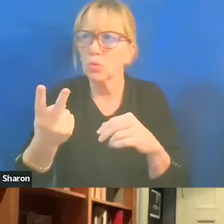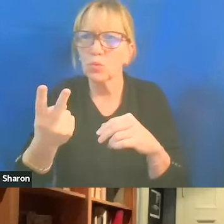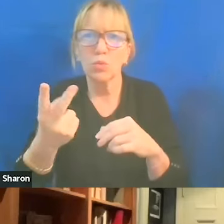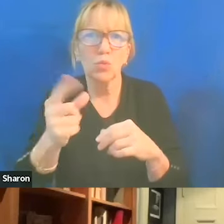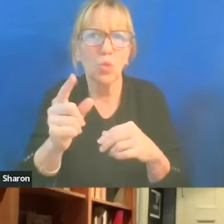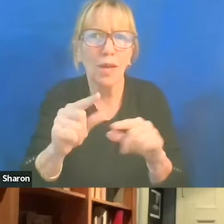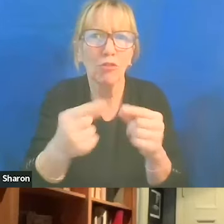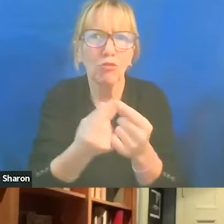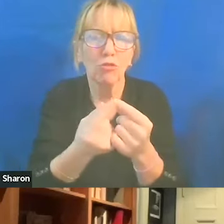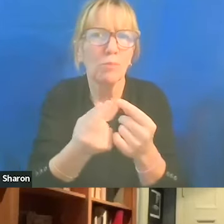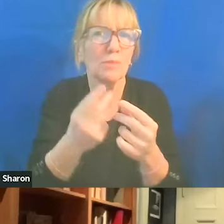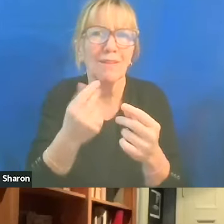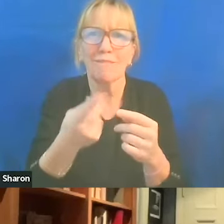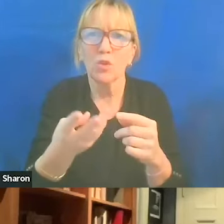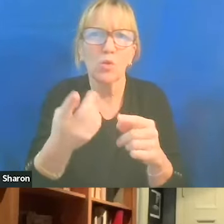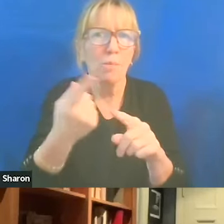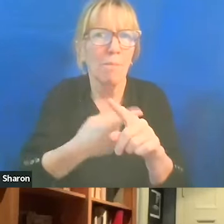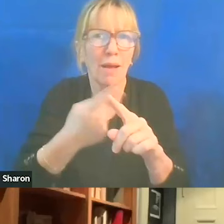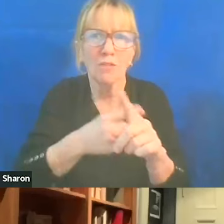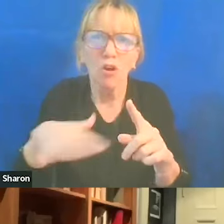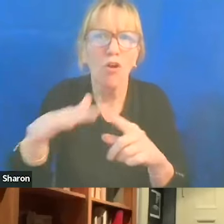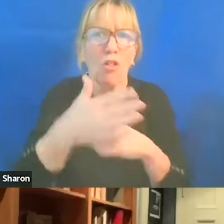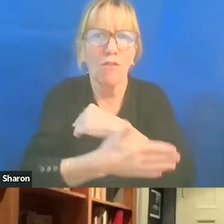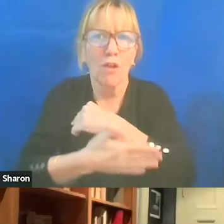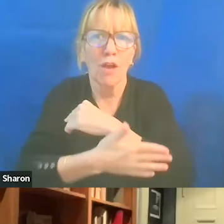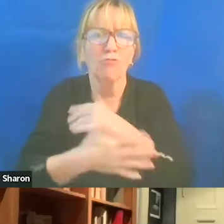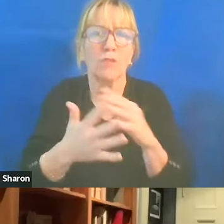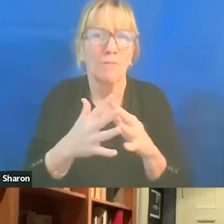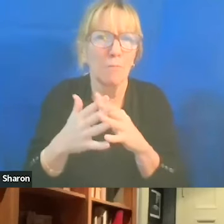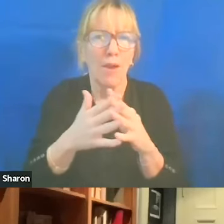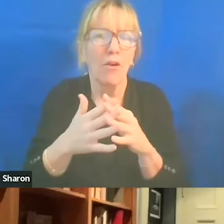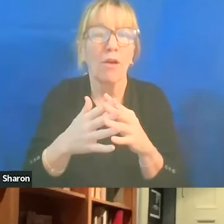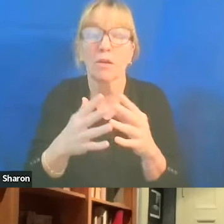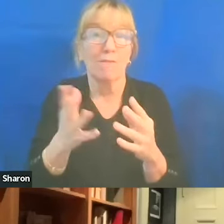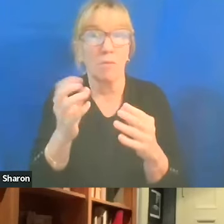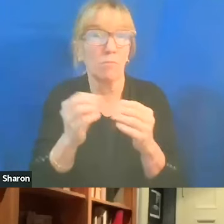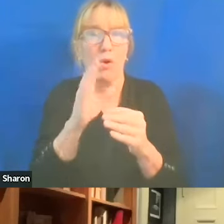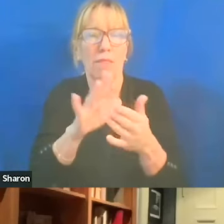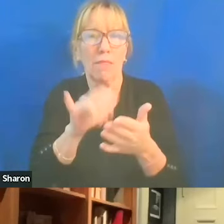all around the country, more than that even. And so, a bunch of us got together